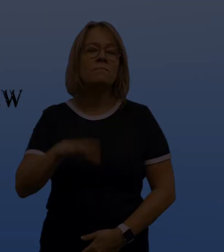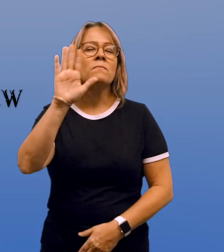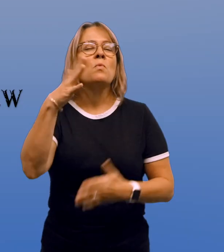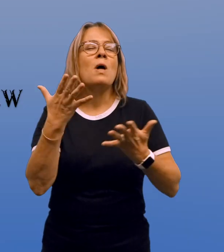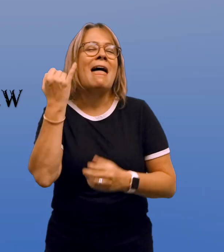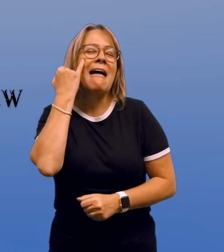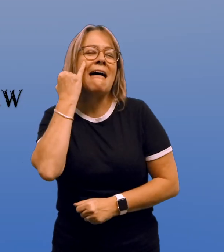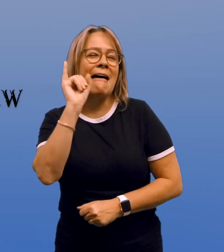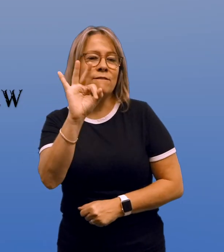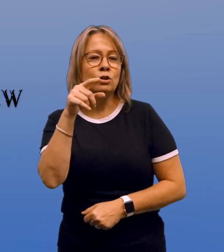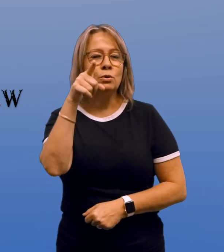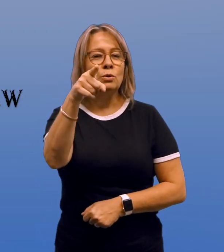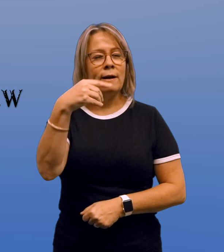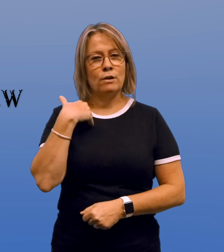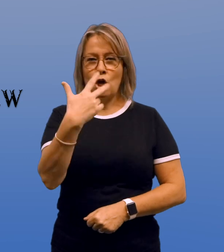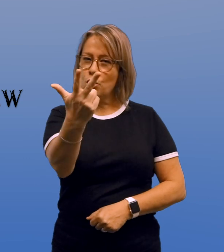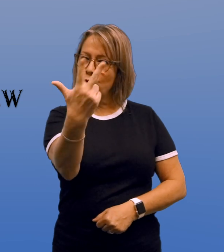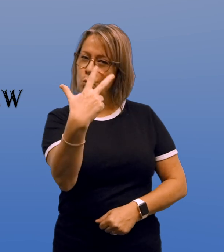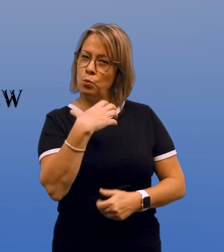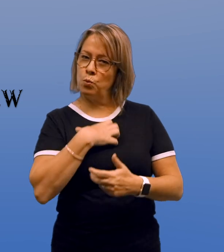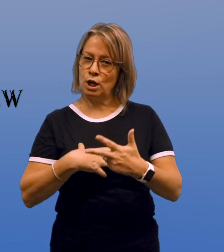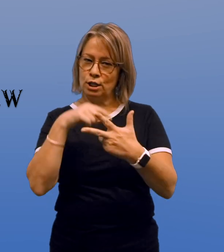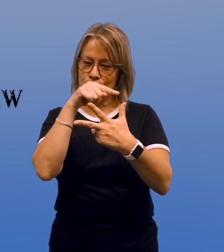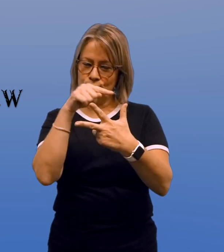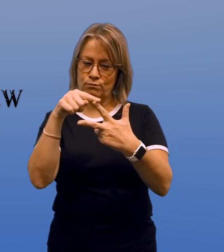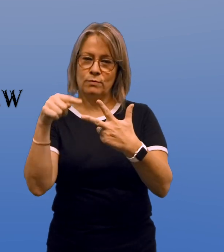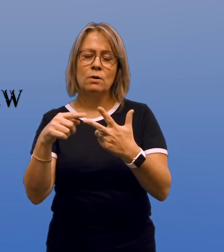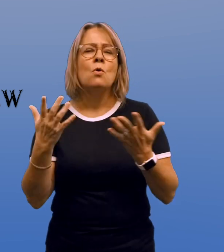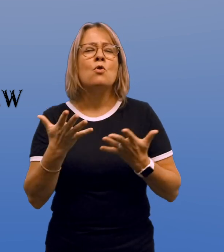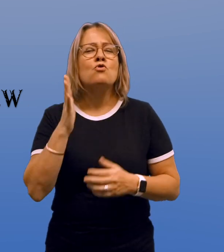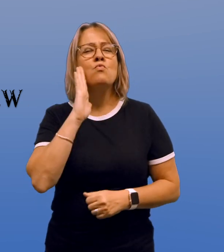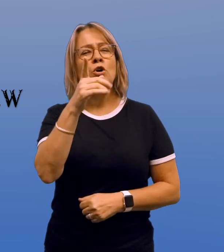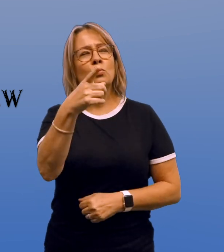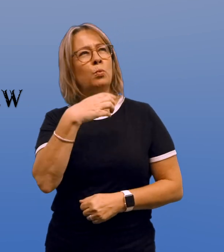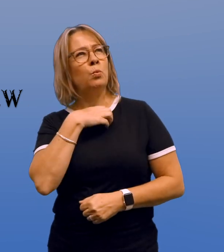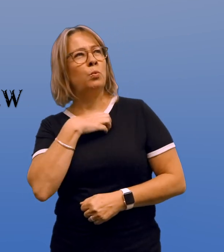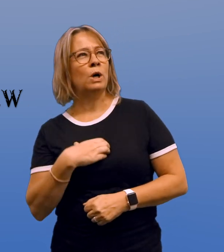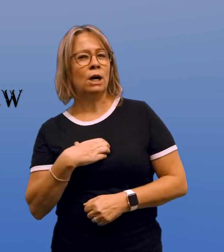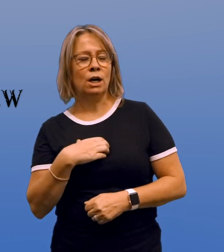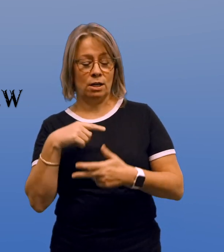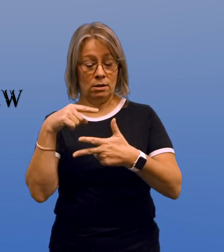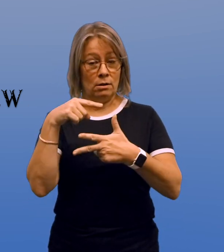What if you had three wishes? What would you wish for?